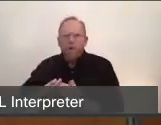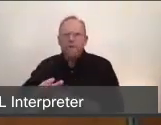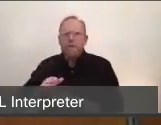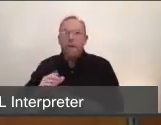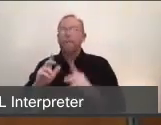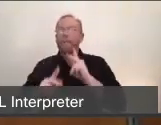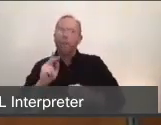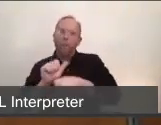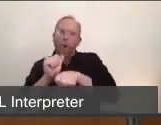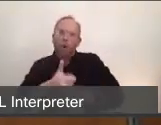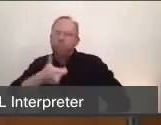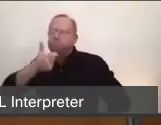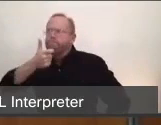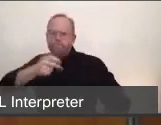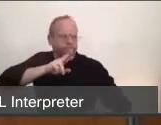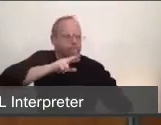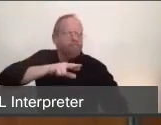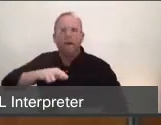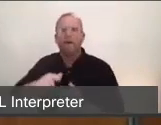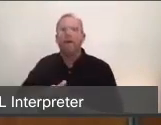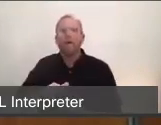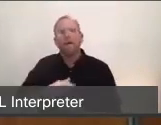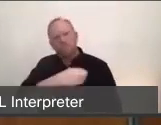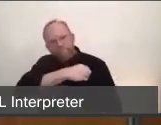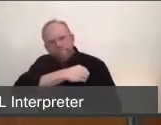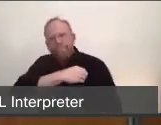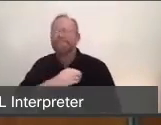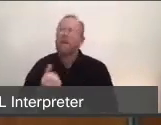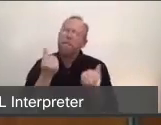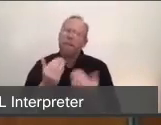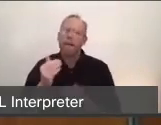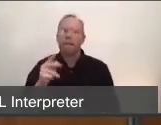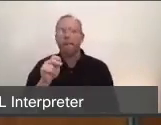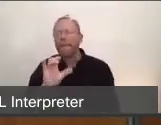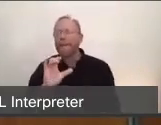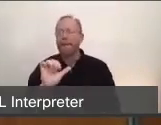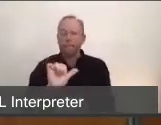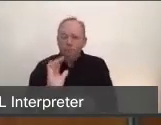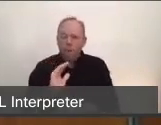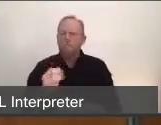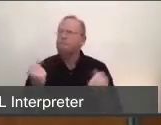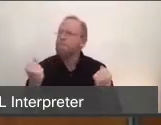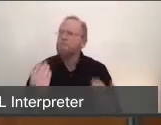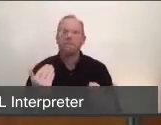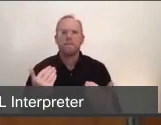law enforcement as well, our public employees, many who have stepped into disaster service roles,